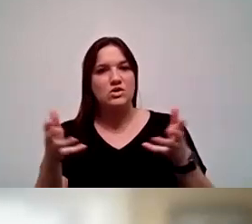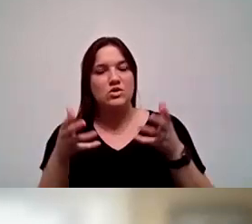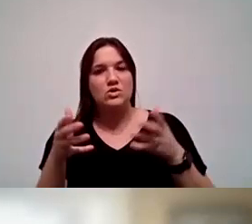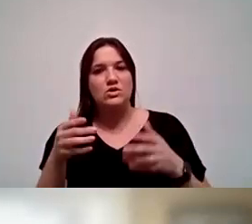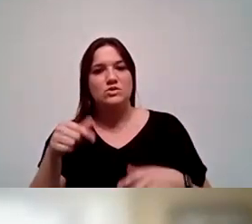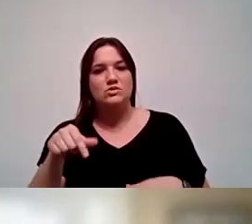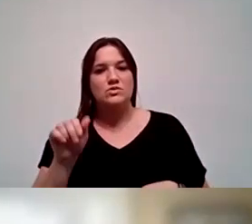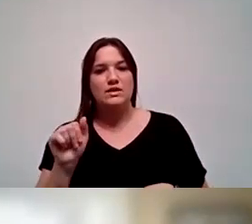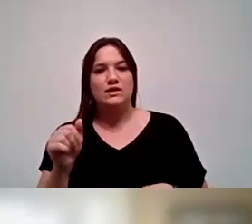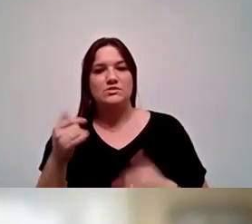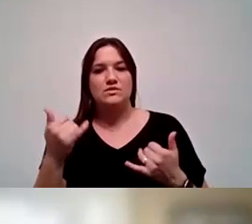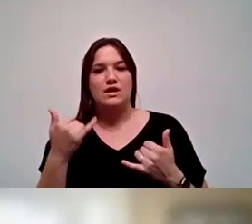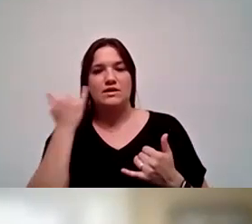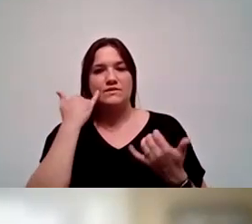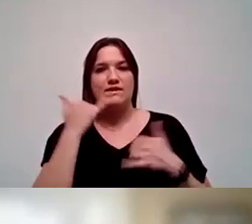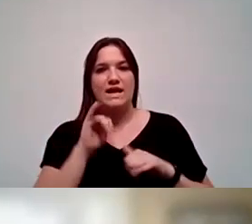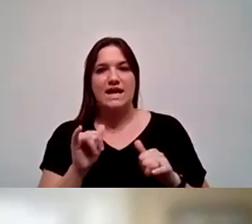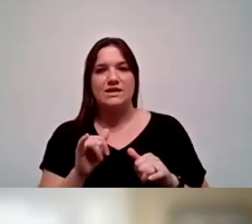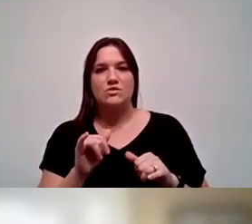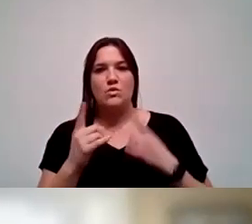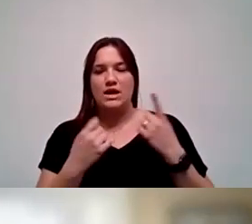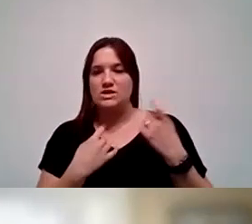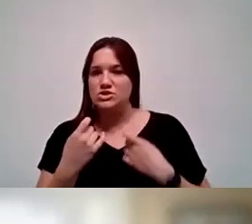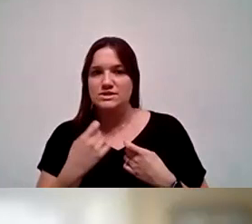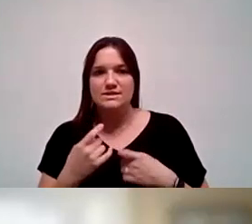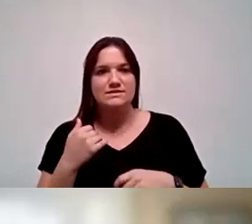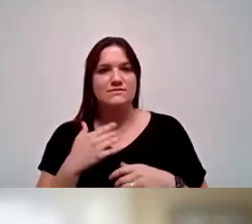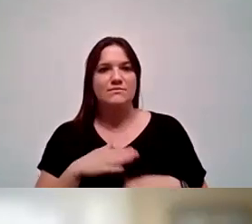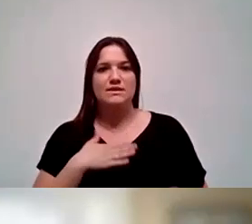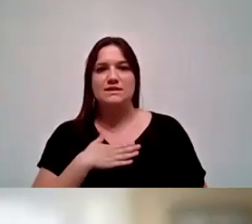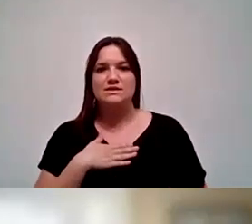So at this time, if you have any questions, please feel free to write them in.